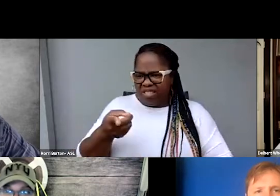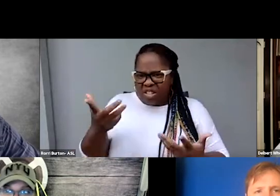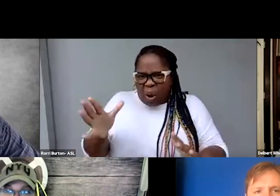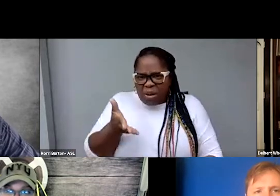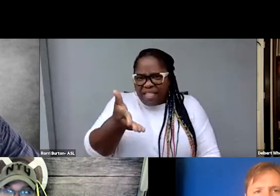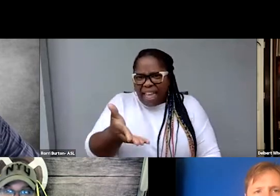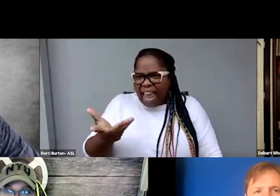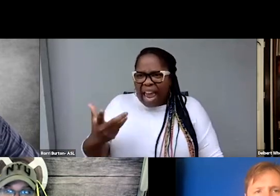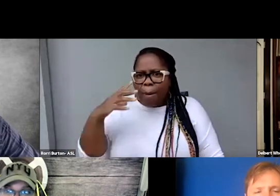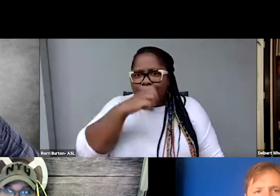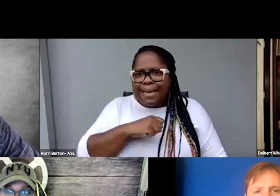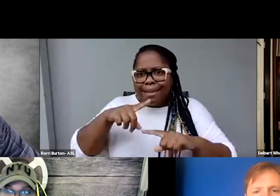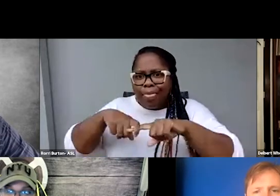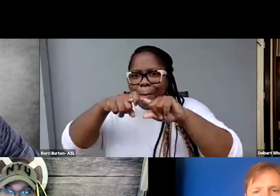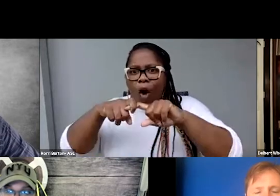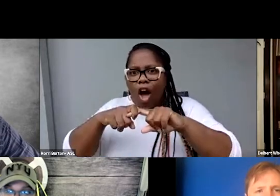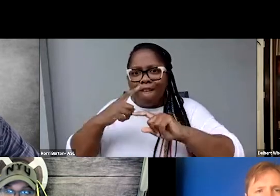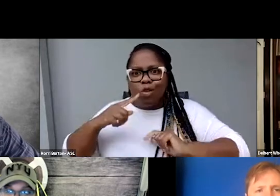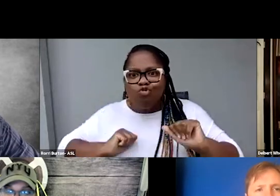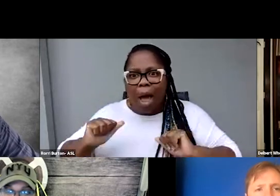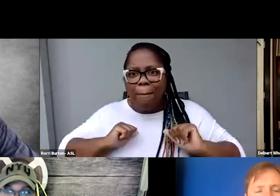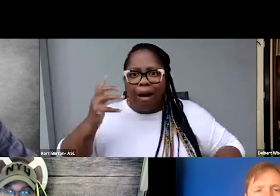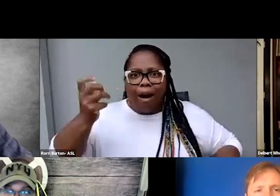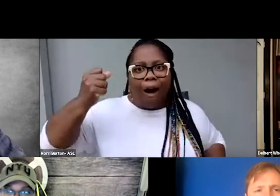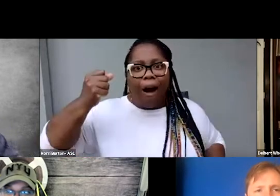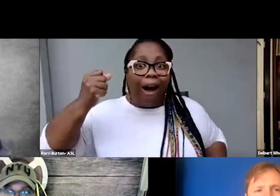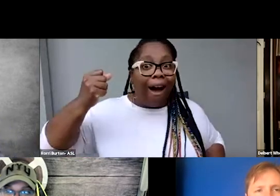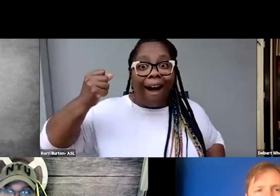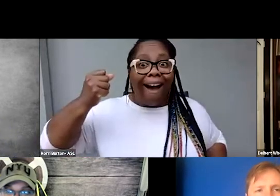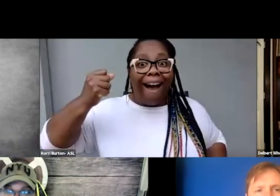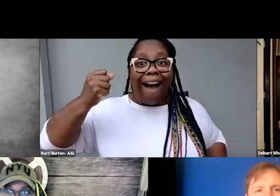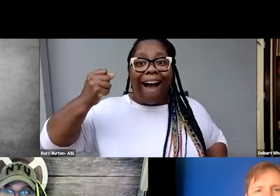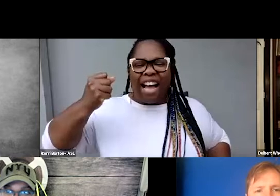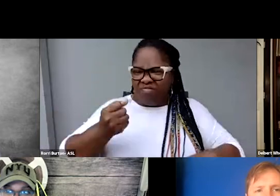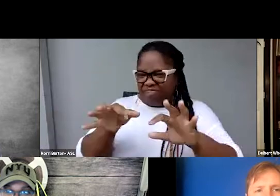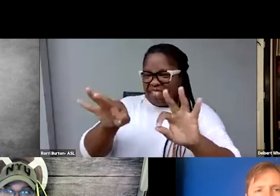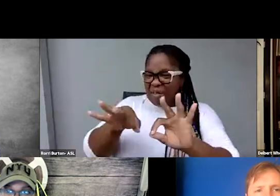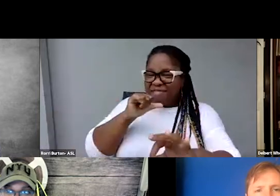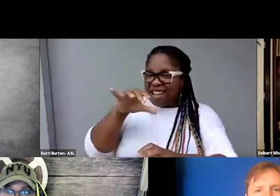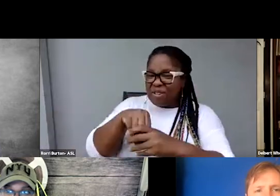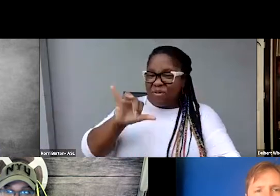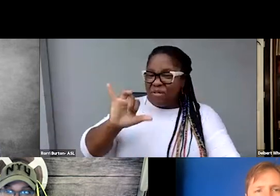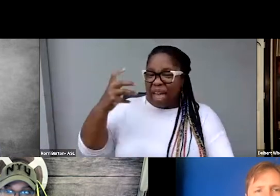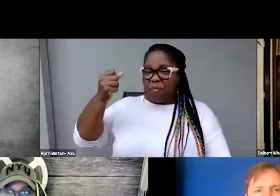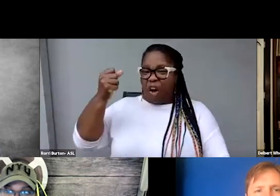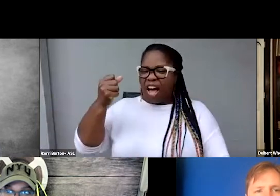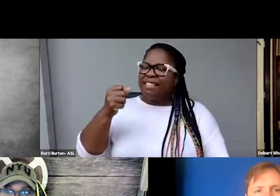And you missed that dramatic timing. So that's a really interesting variable to be aware of.